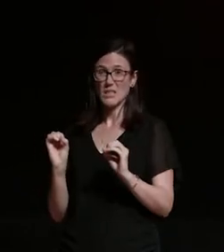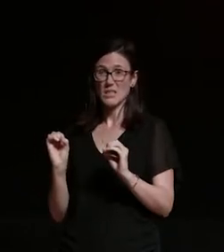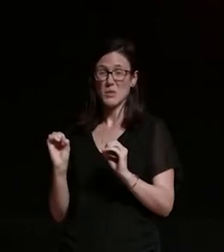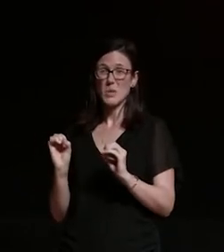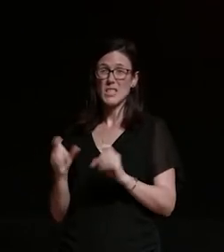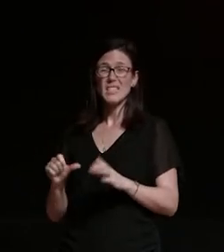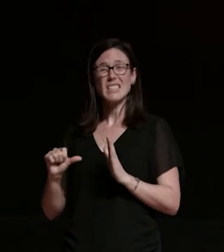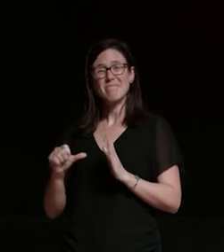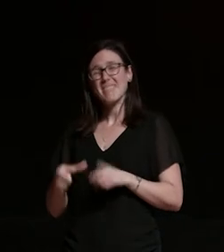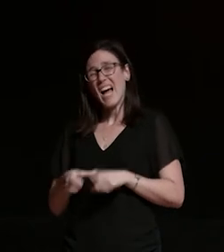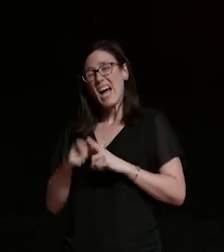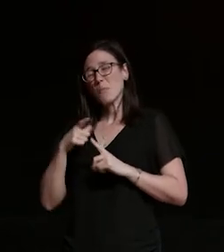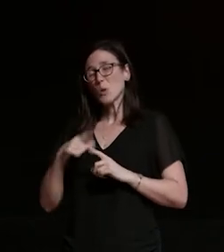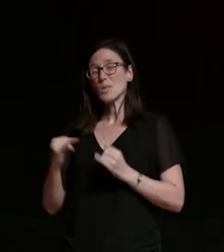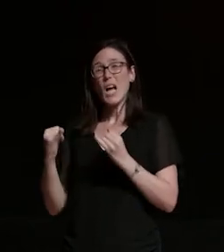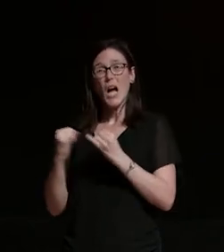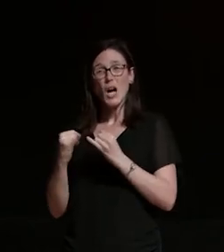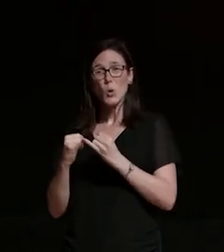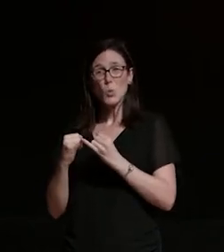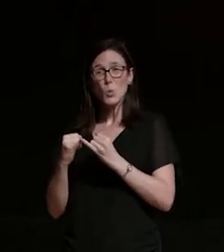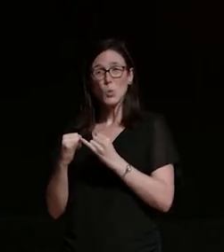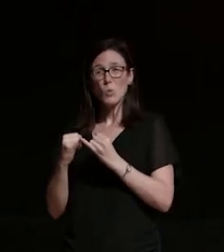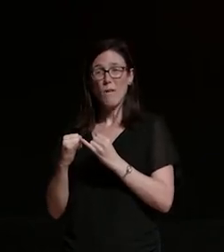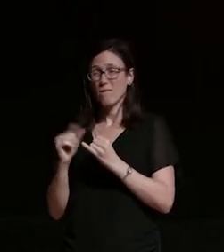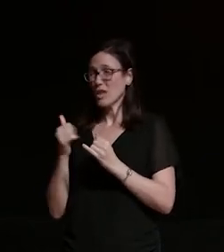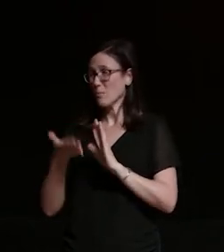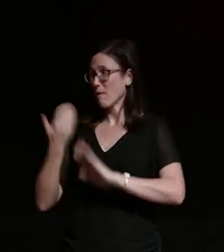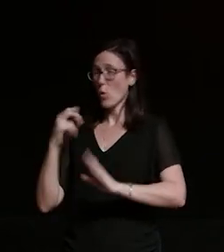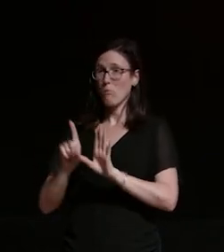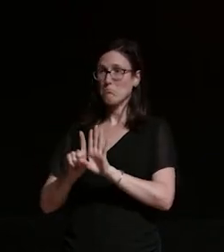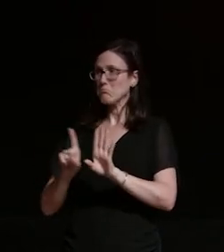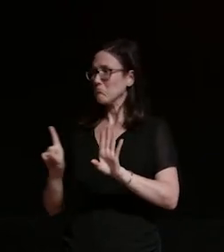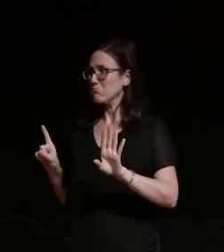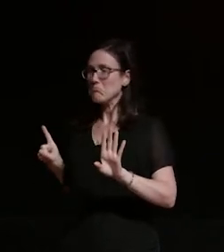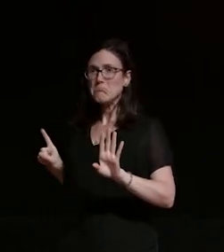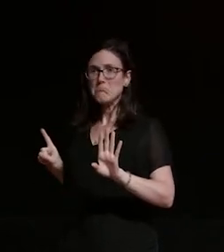happened a lot in my family he and his wife had hosted christmas the year before and let everybody